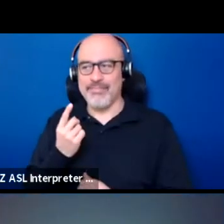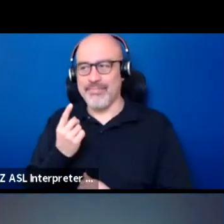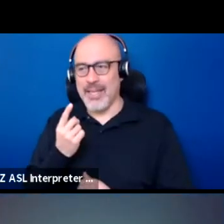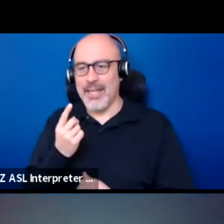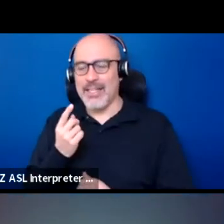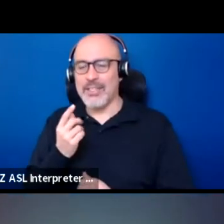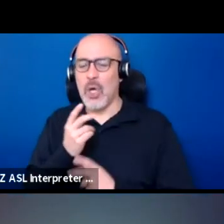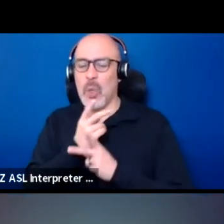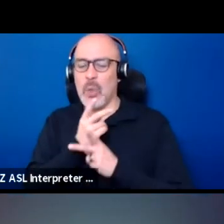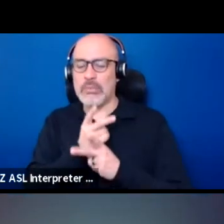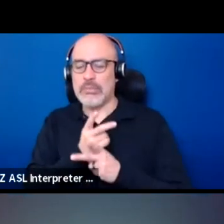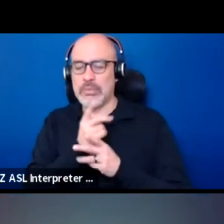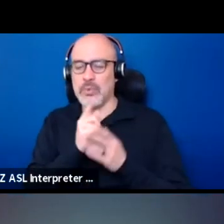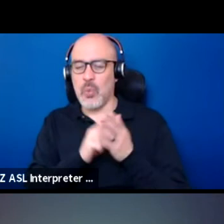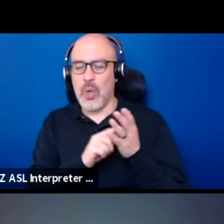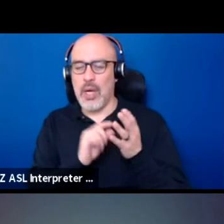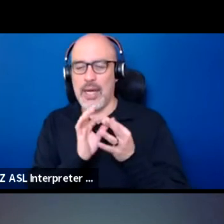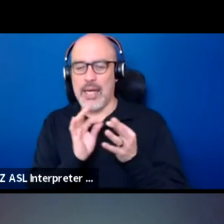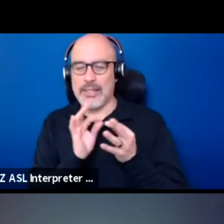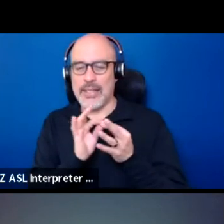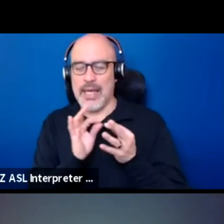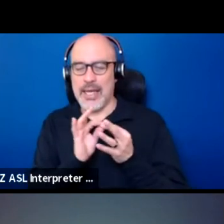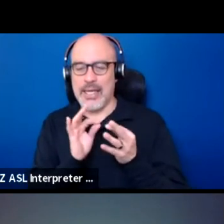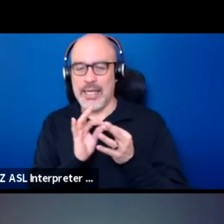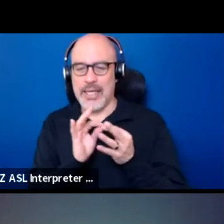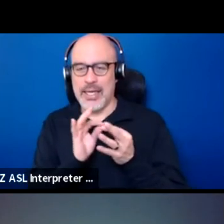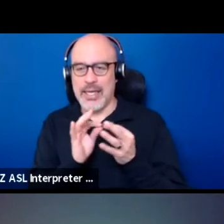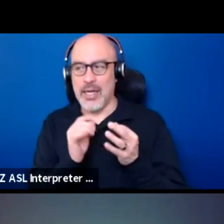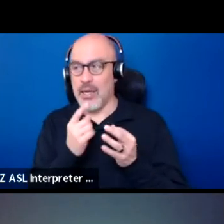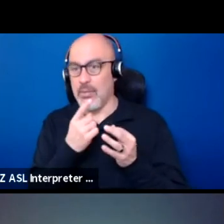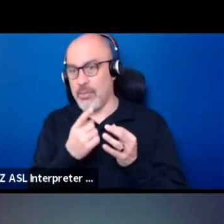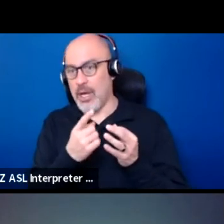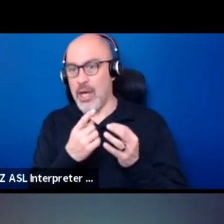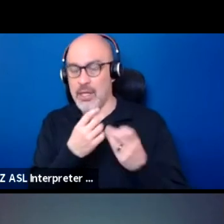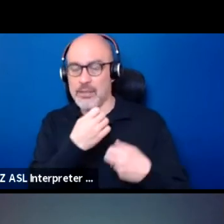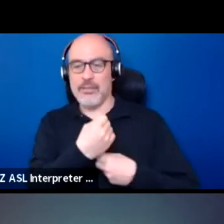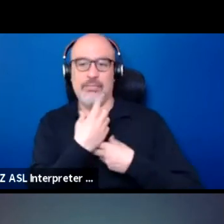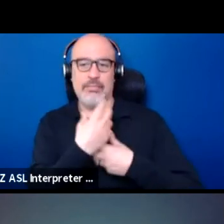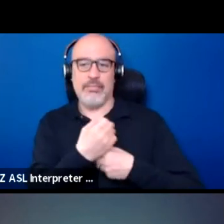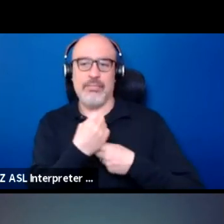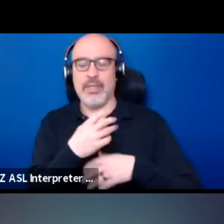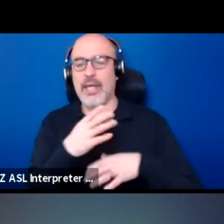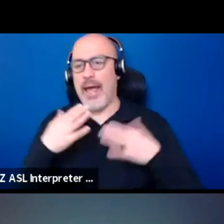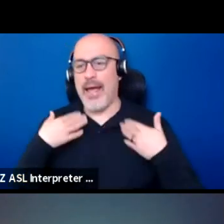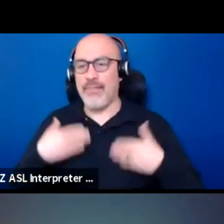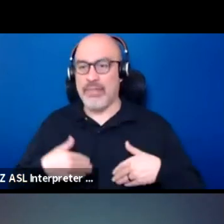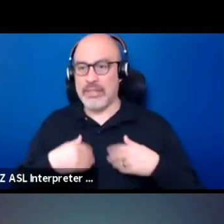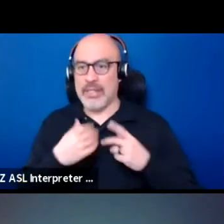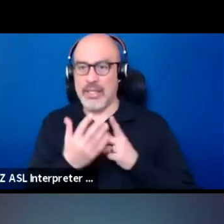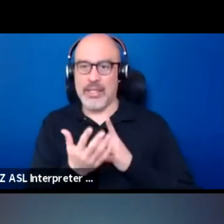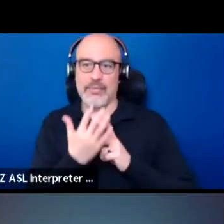about with what I say as I have been attacked vocally and physically before on my own campus.